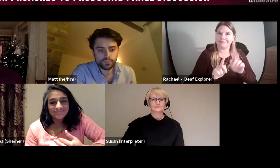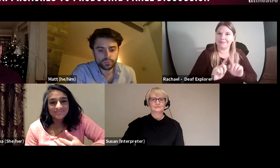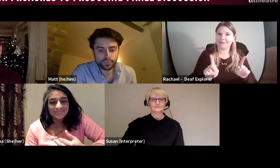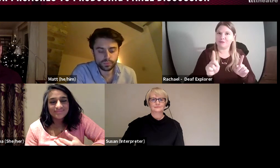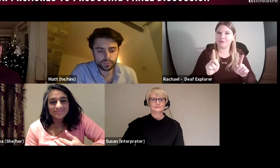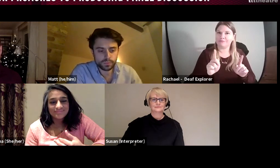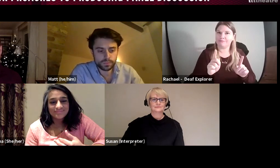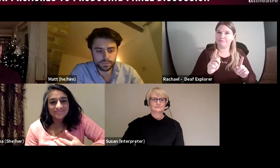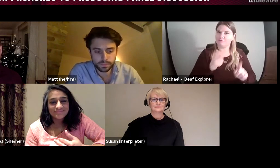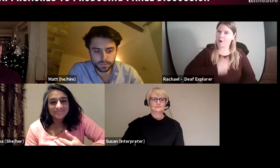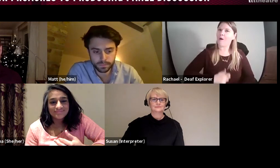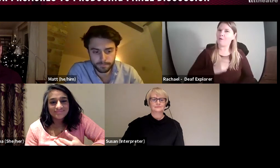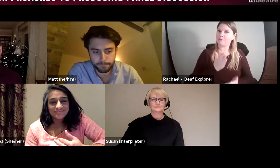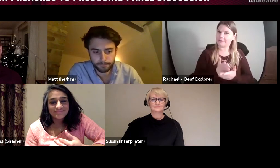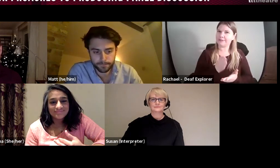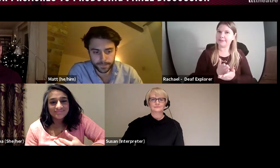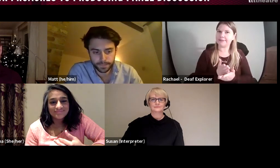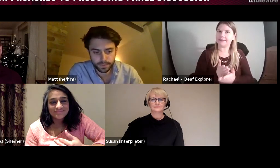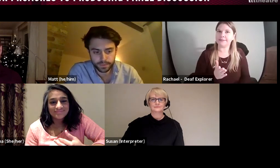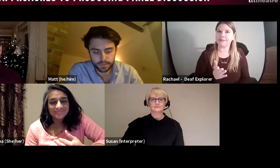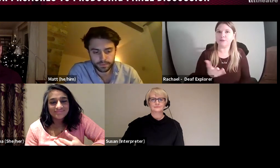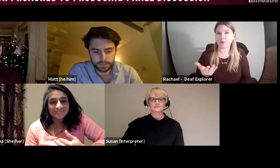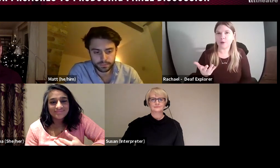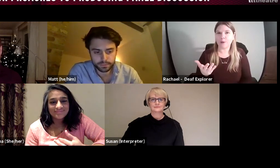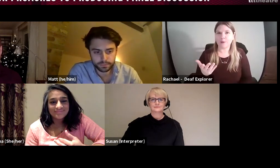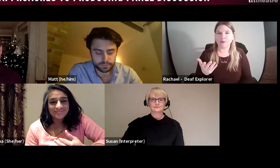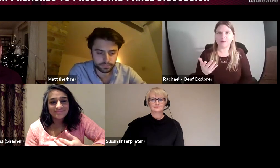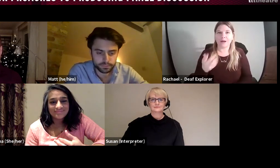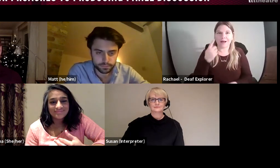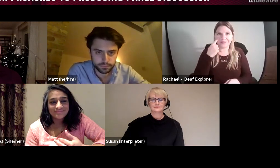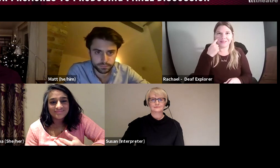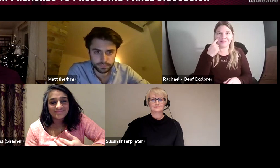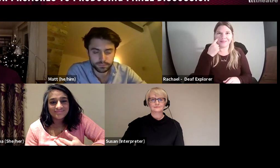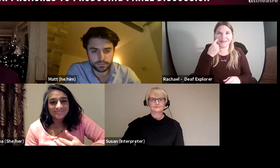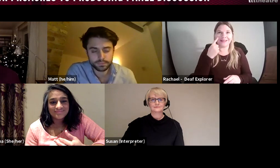who have specific responsibilities and individual roles but I have those people to